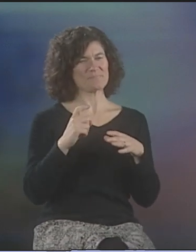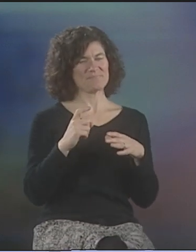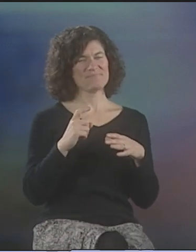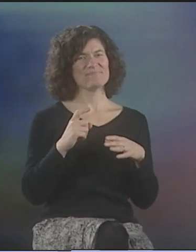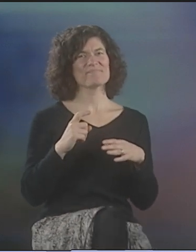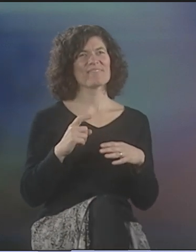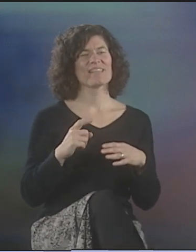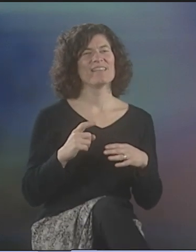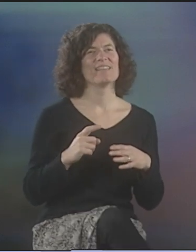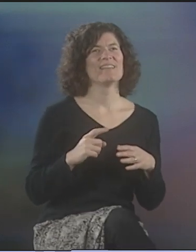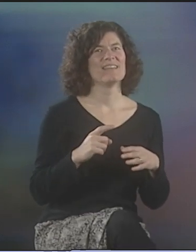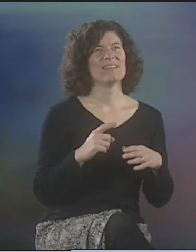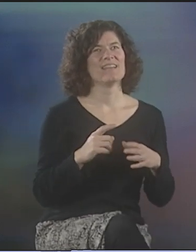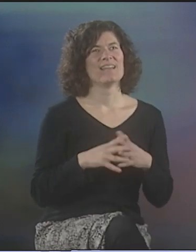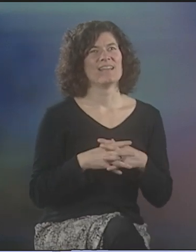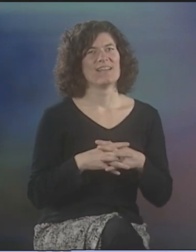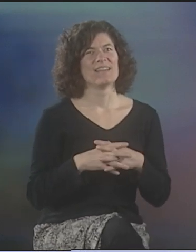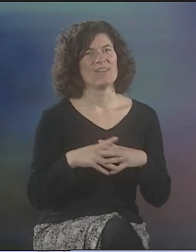END OF SUMMER AND INTO THE FALL.